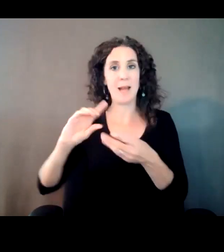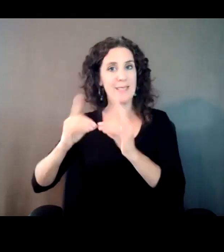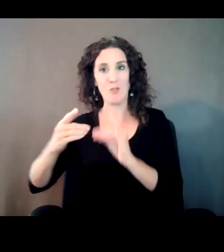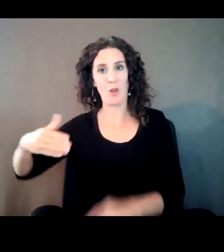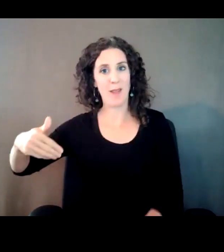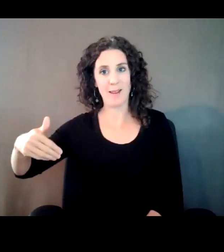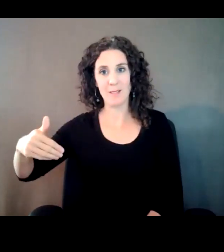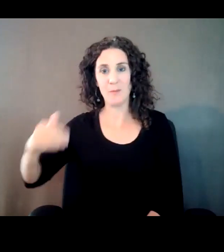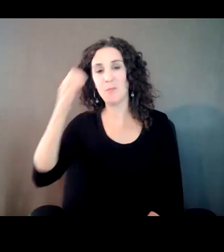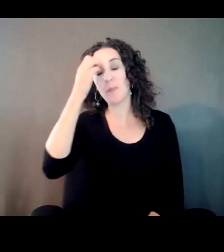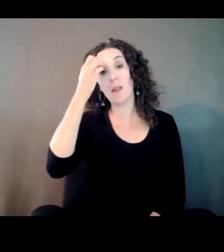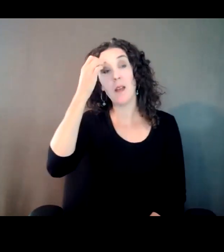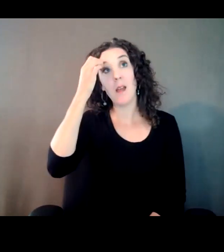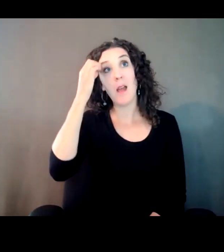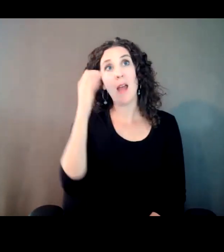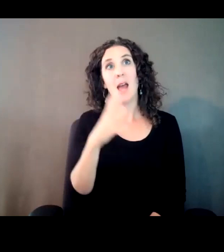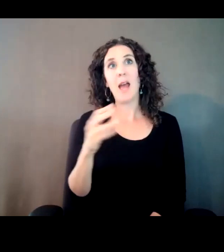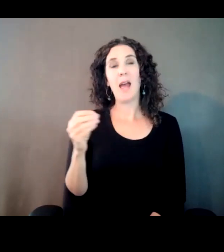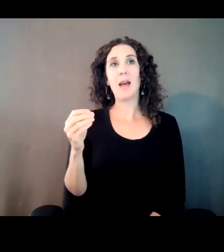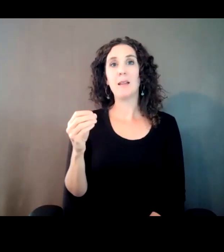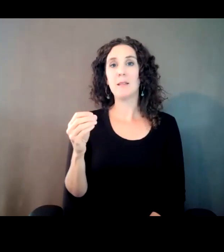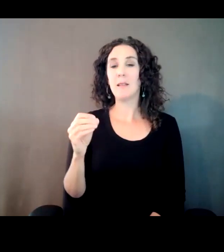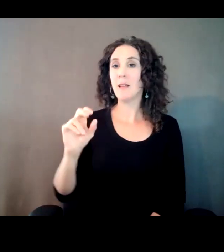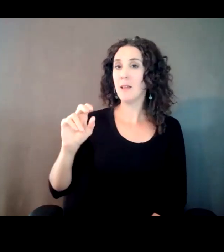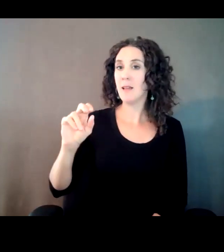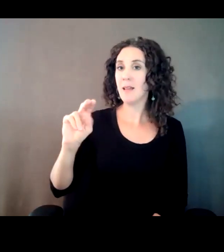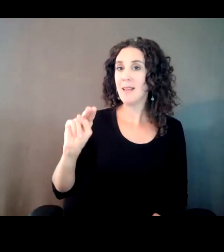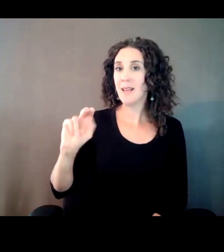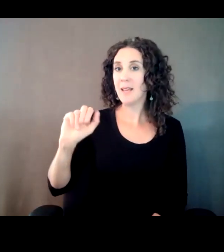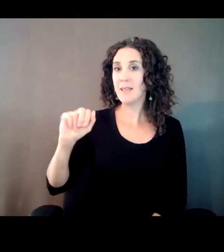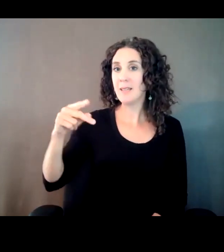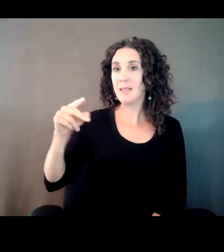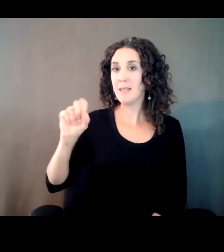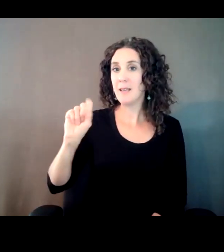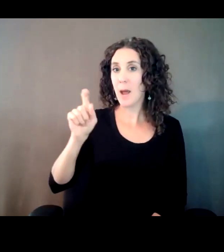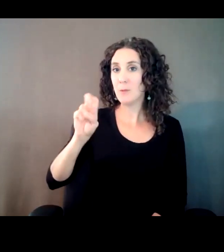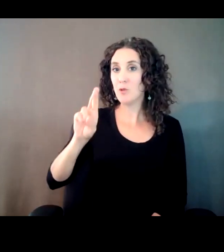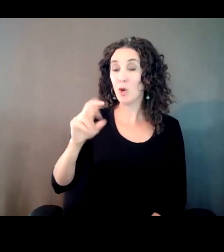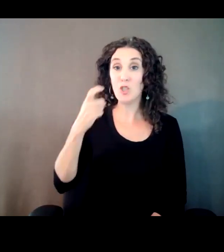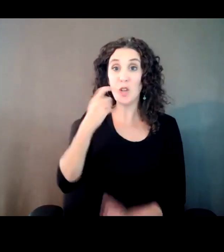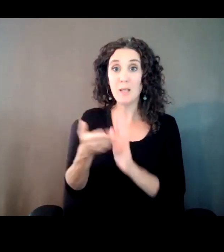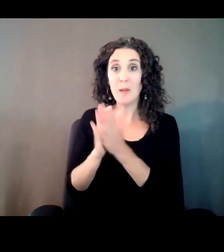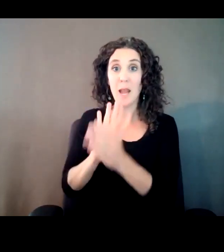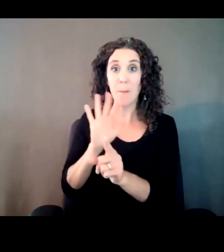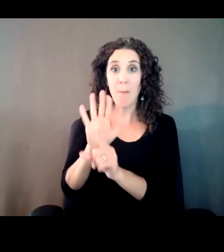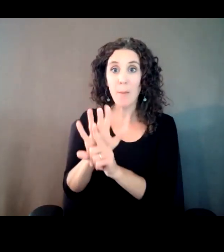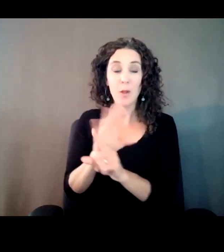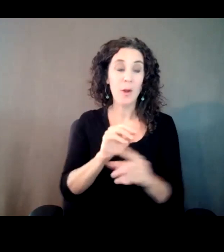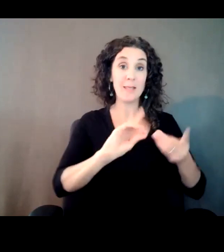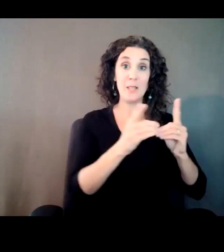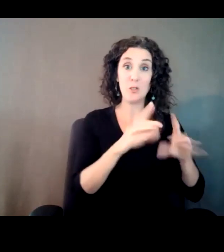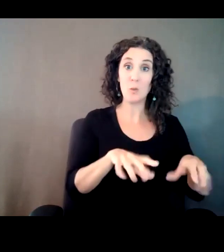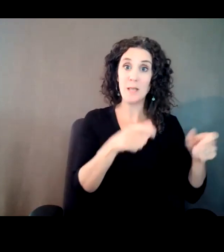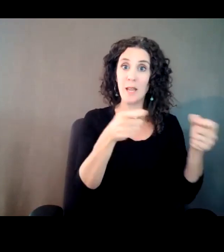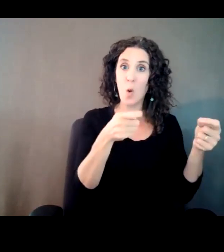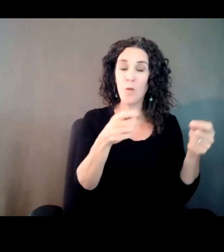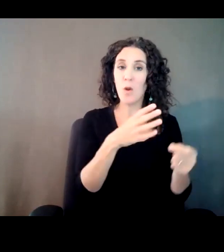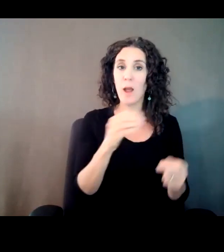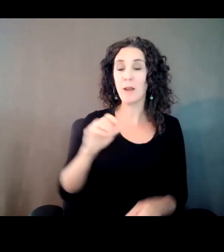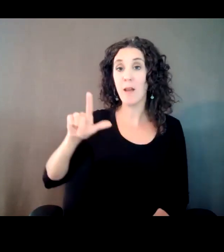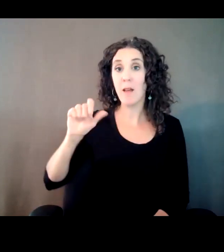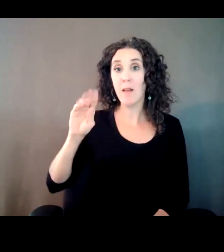And Snapster had just hit and digital was taking over and the labels their bottom line